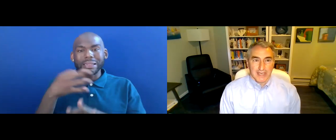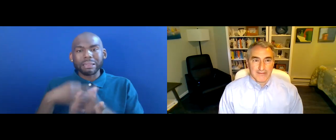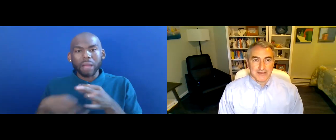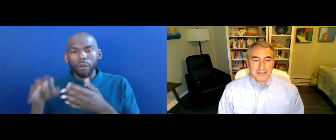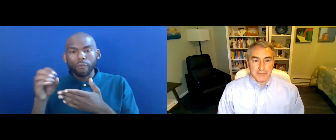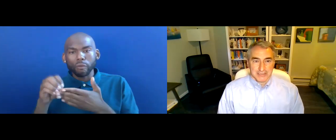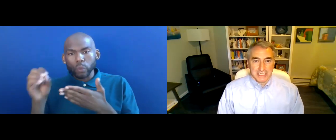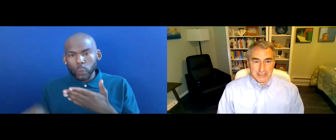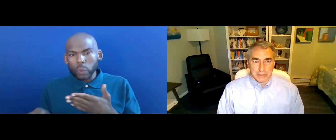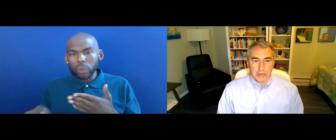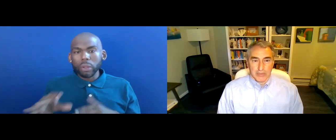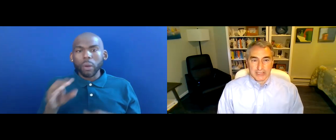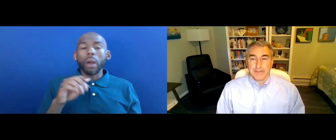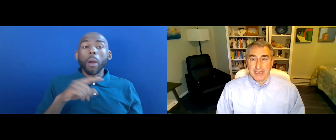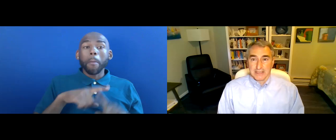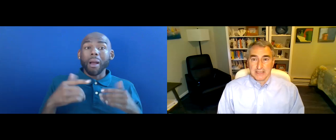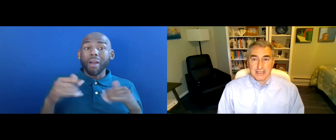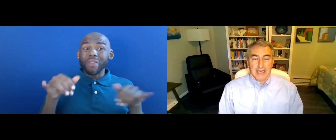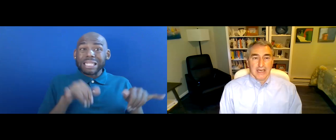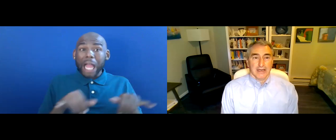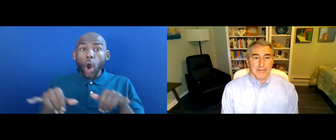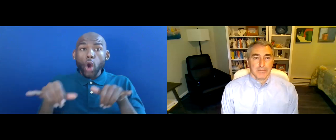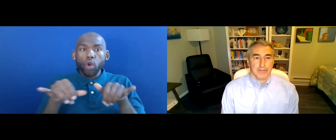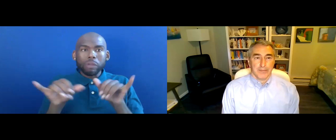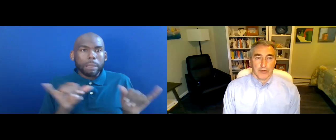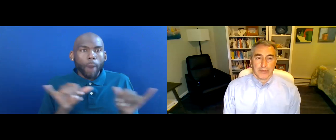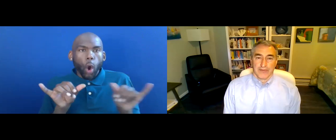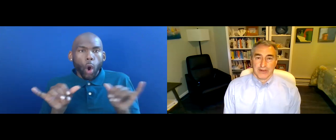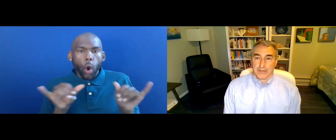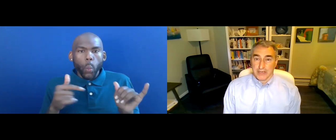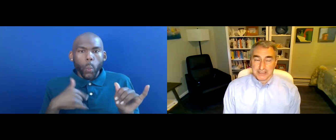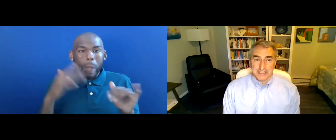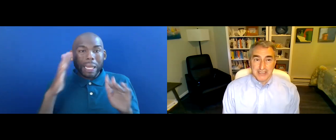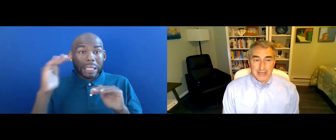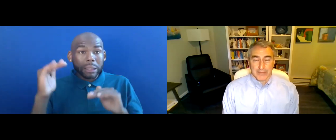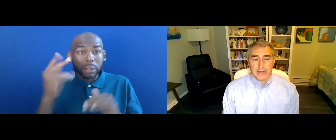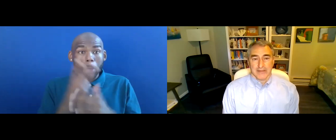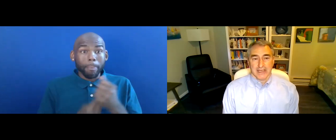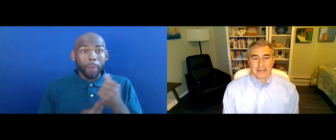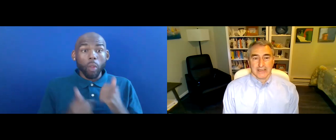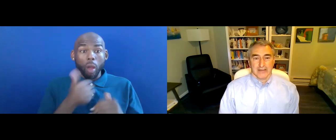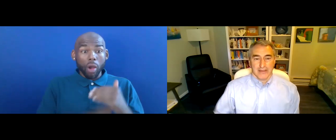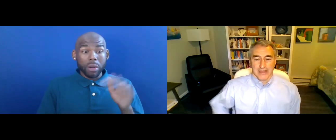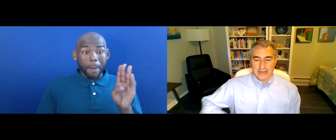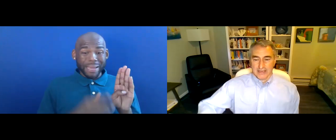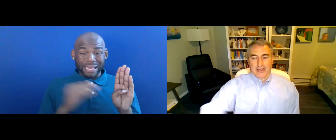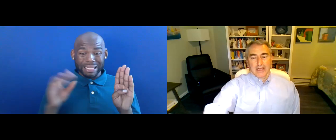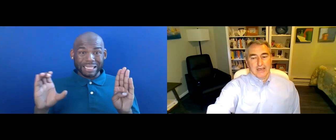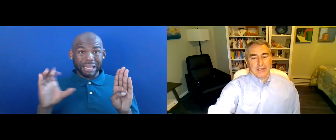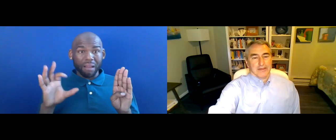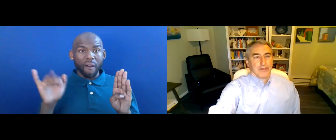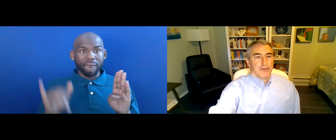WE HAVE SIMILAR STANDARDS WHERE WE EXPECT BOTH C AND B THAT